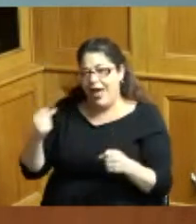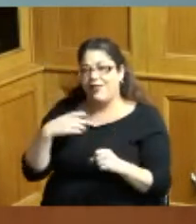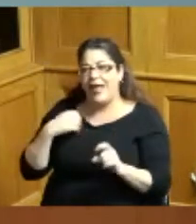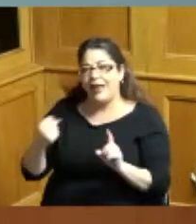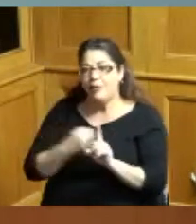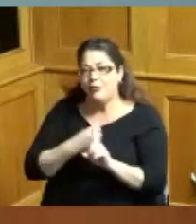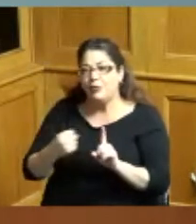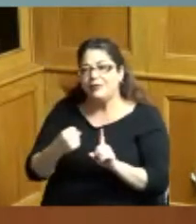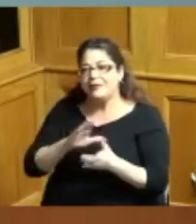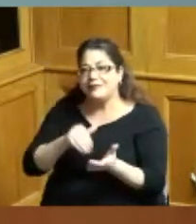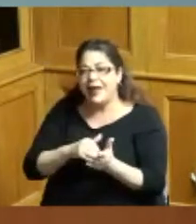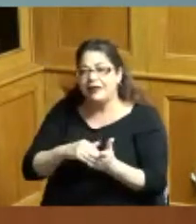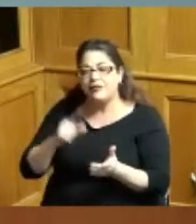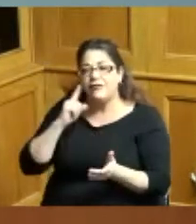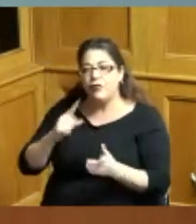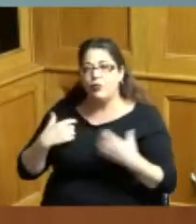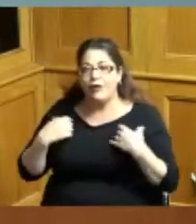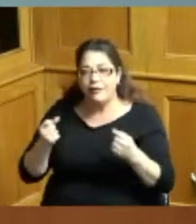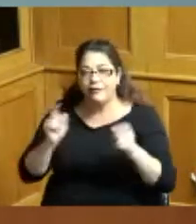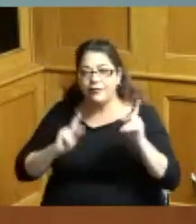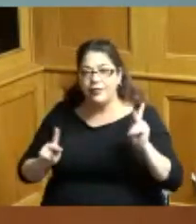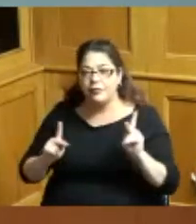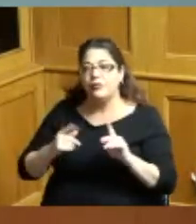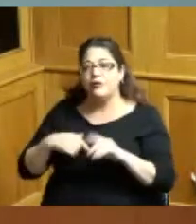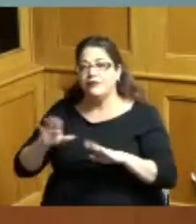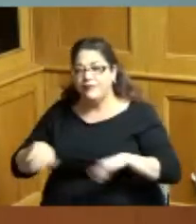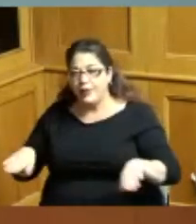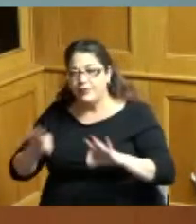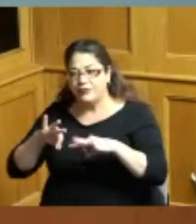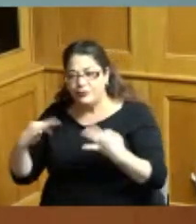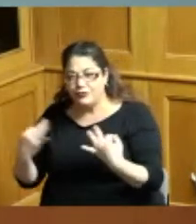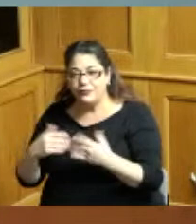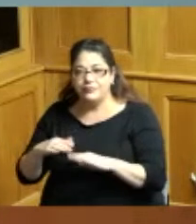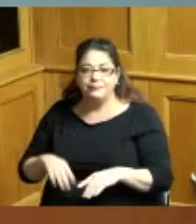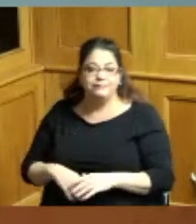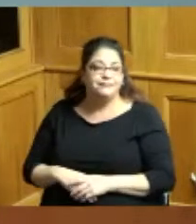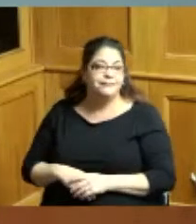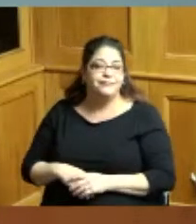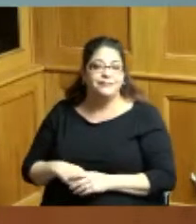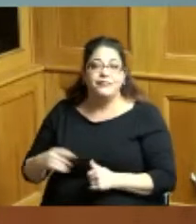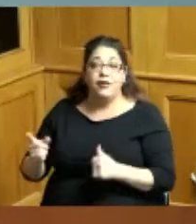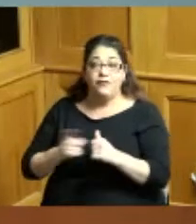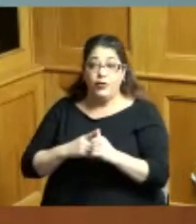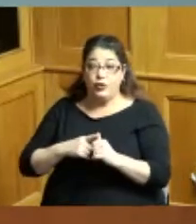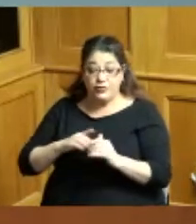and children and whereas ms Spence has served first step home's mission to empower women and